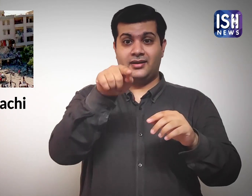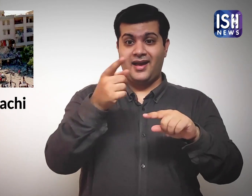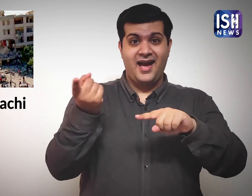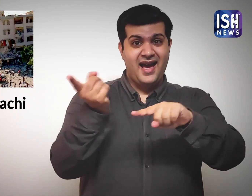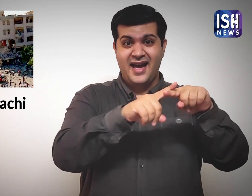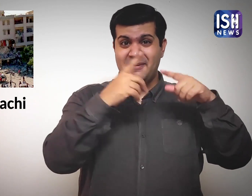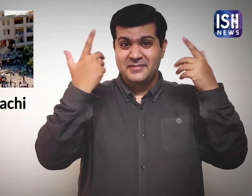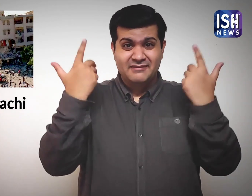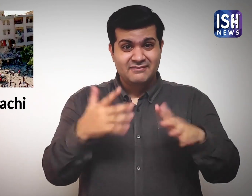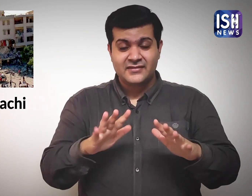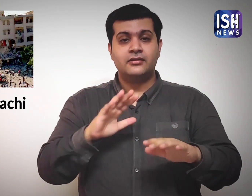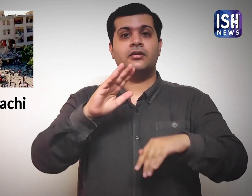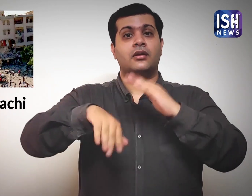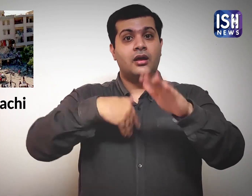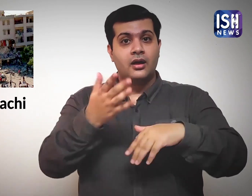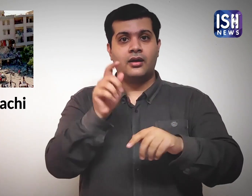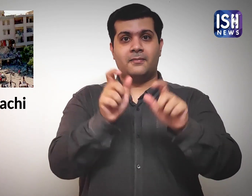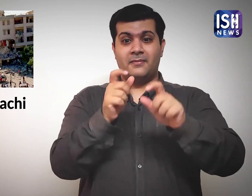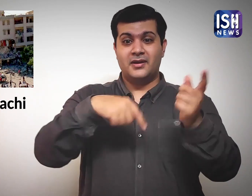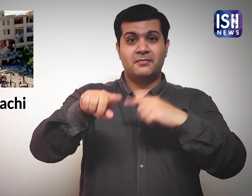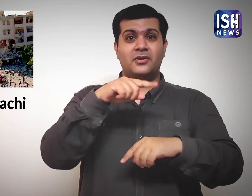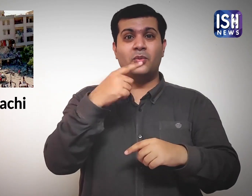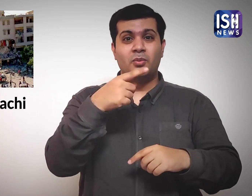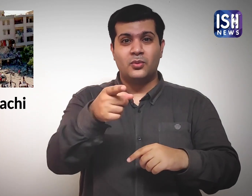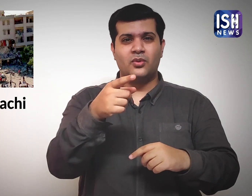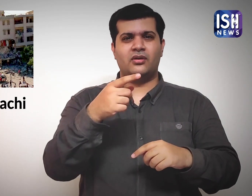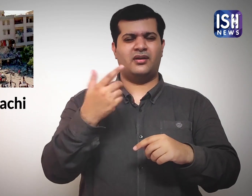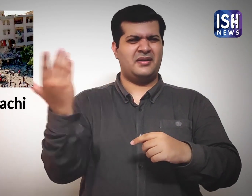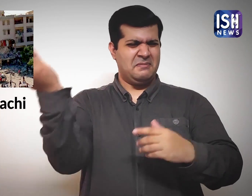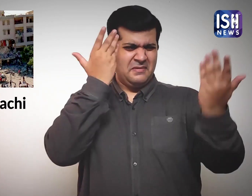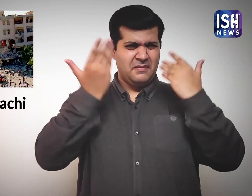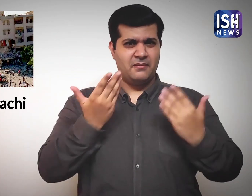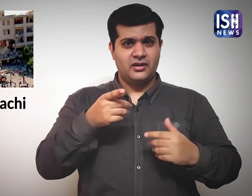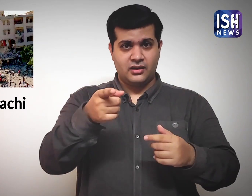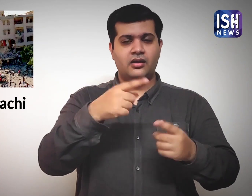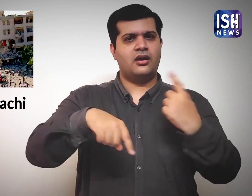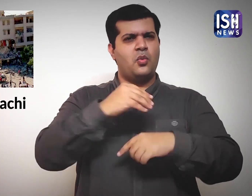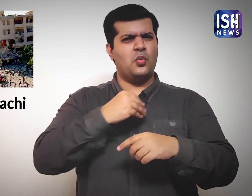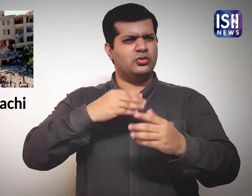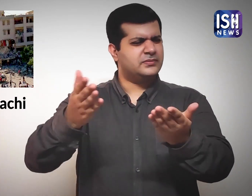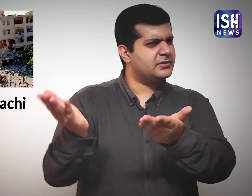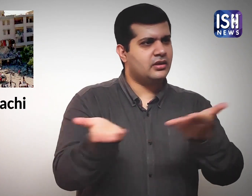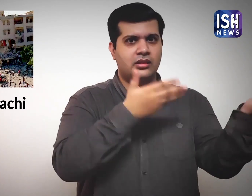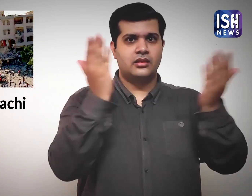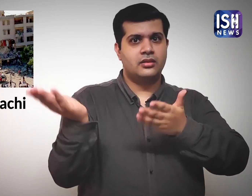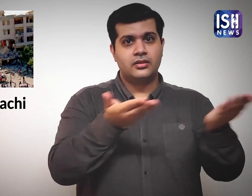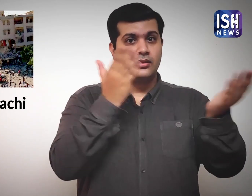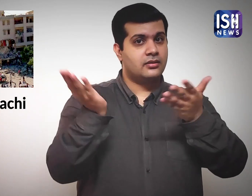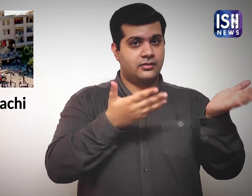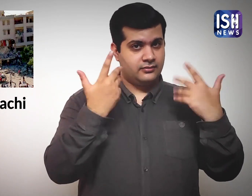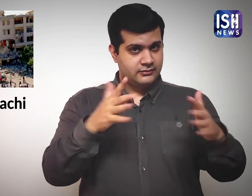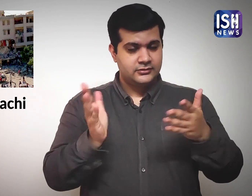The casualties were rushed to a hospital after the blast.